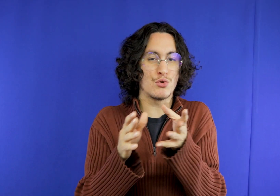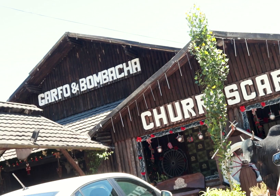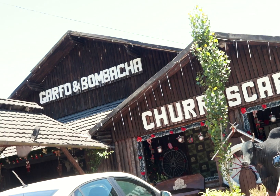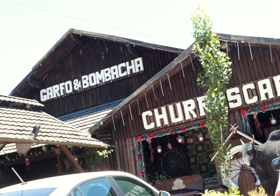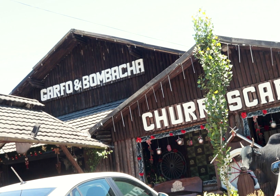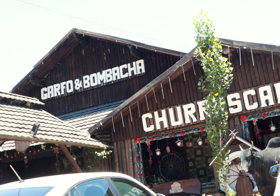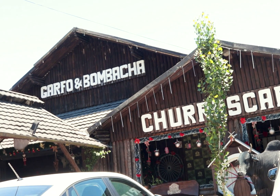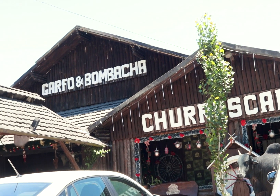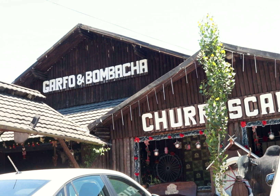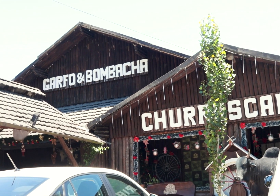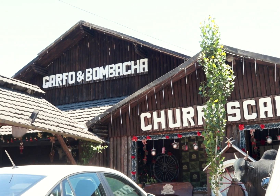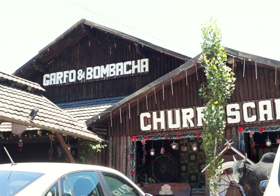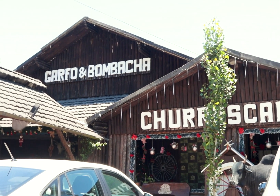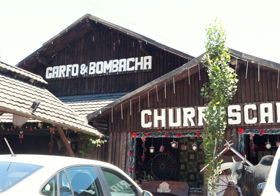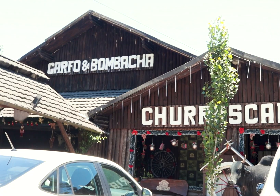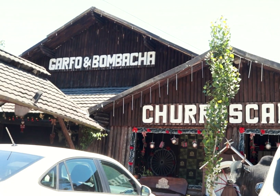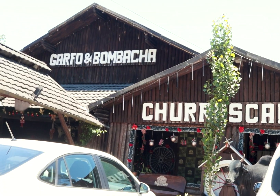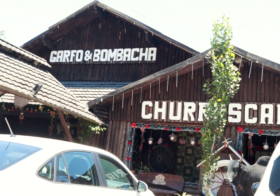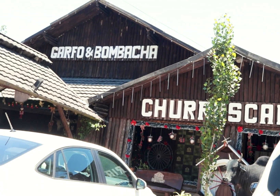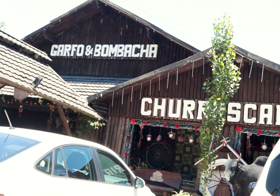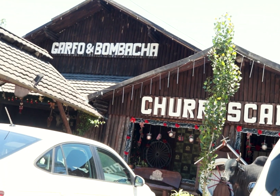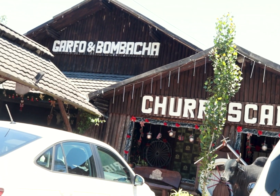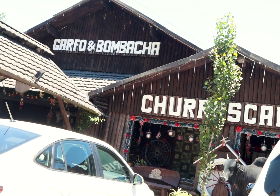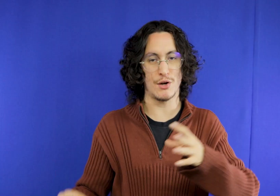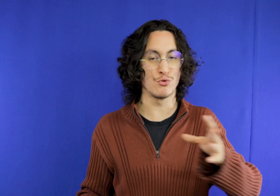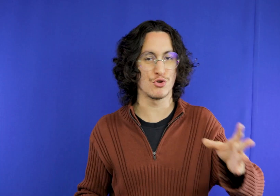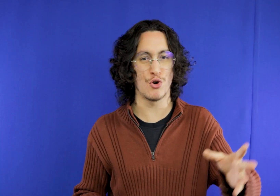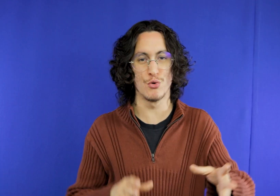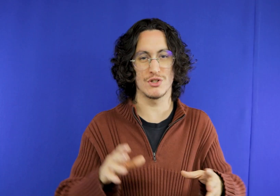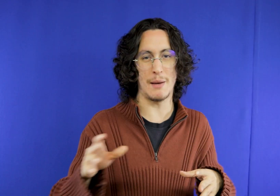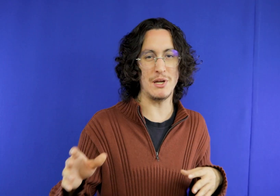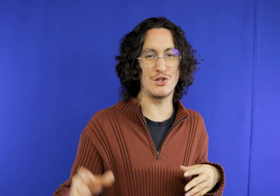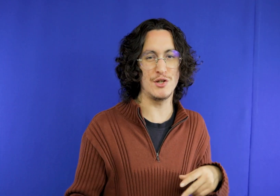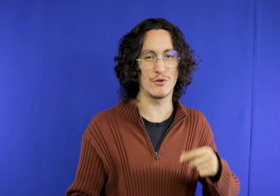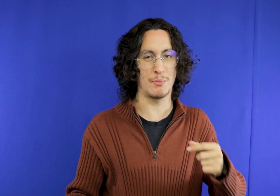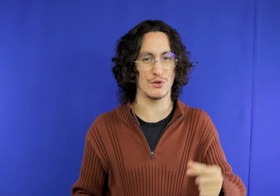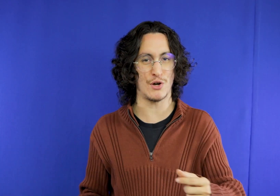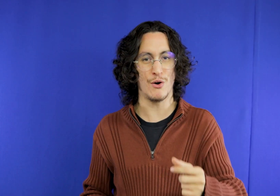actually a very good steakhouse in Rio Grande do Sul knows that from time to time it has shows there that are very typical of the people